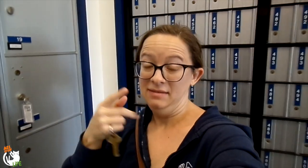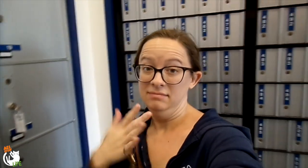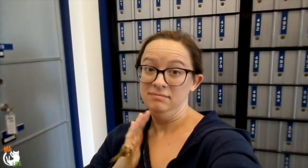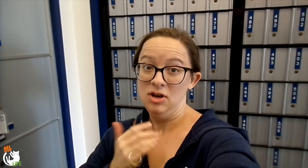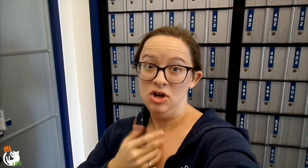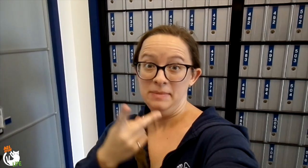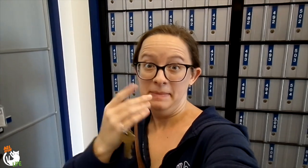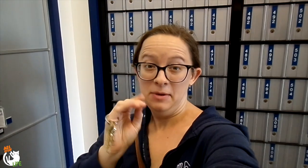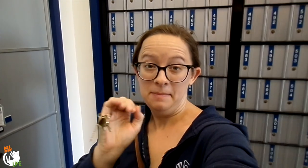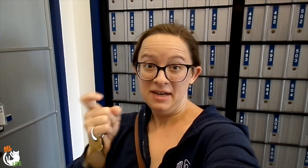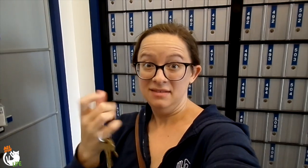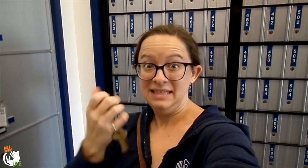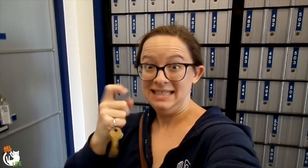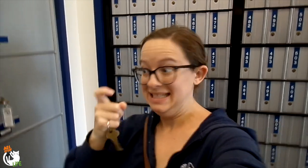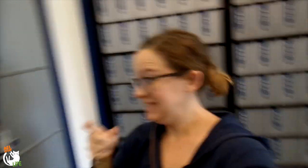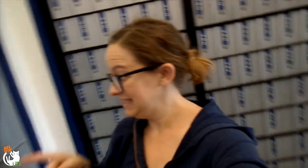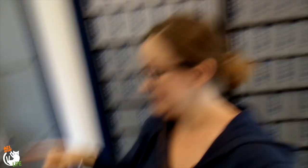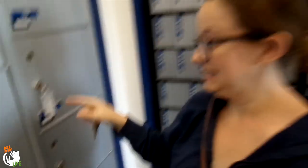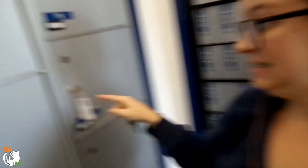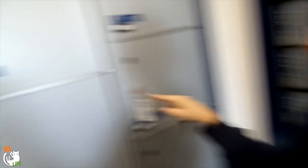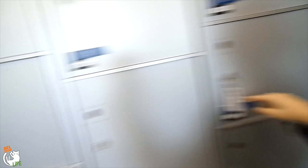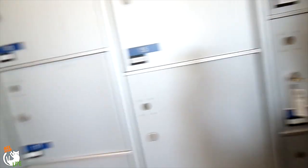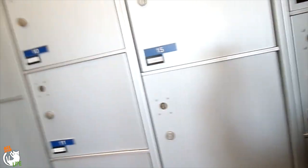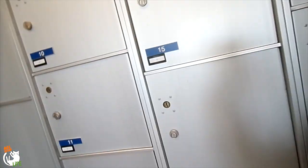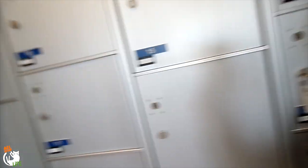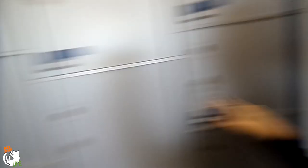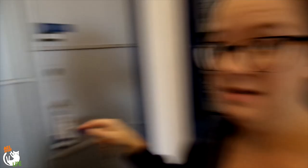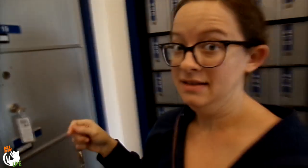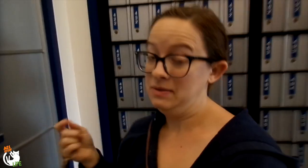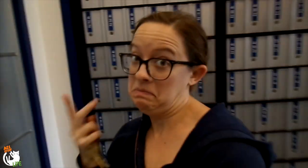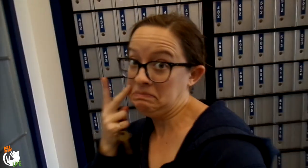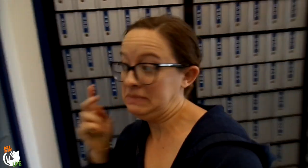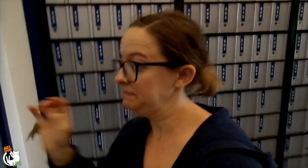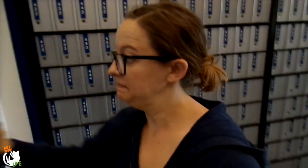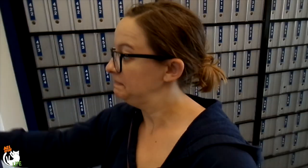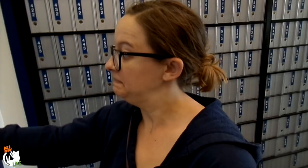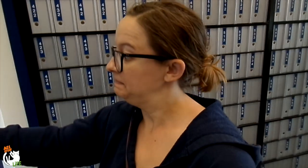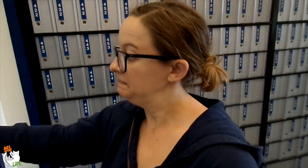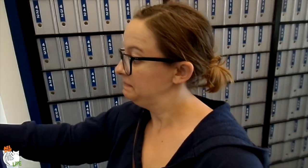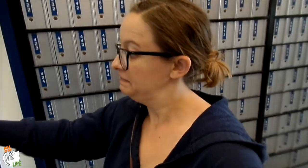So I just opened our PO Box and I got this key. Let's see what's in there.